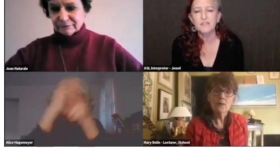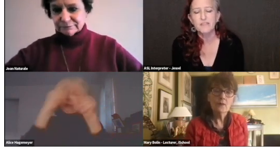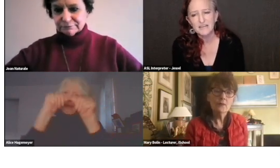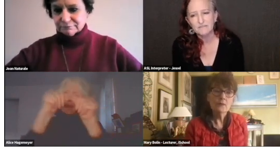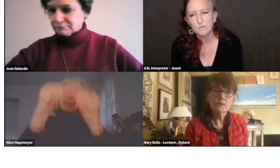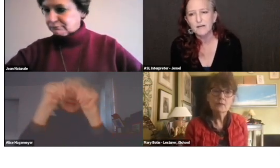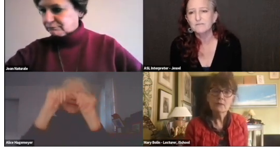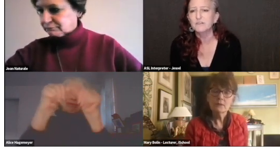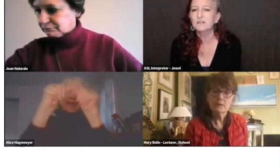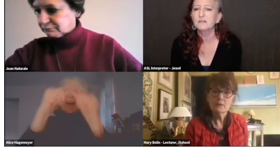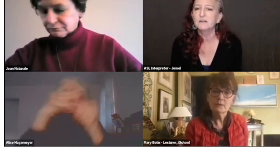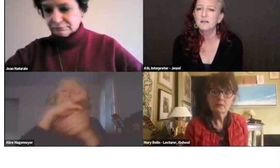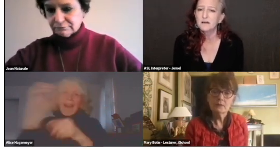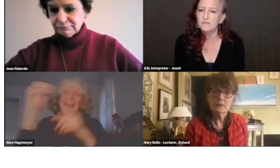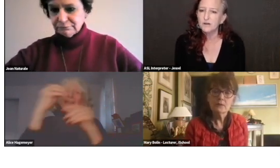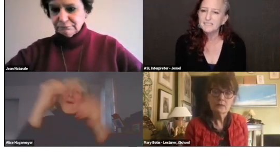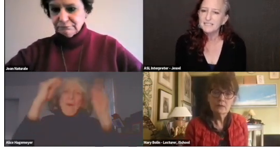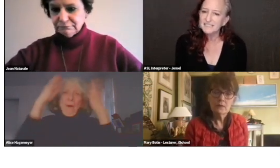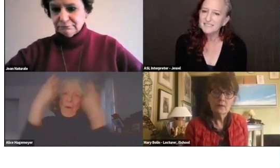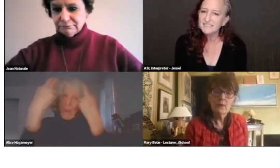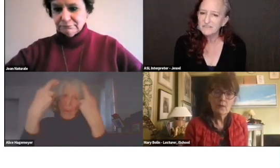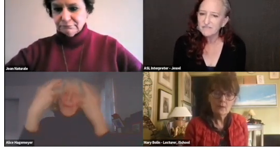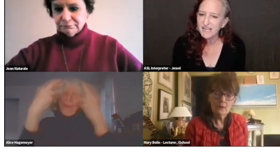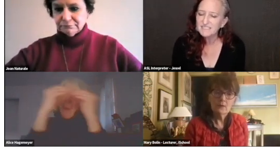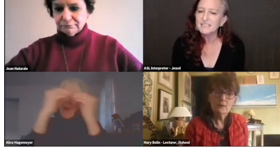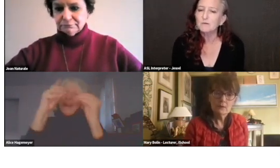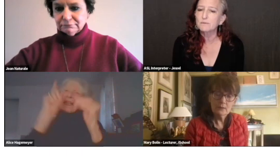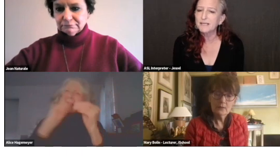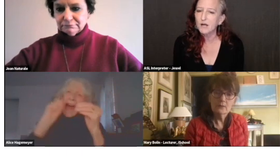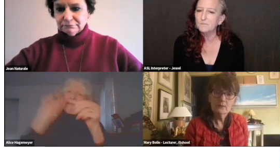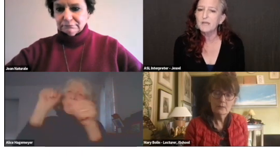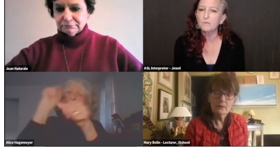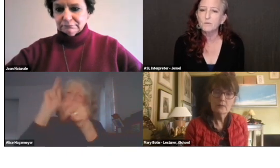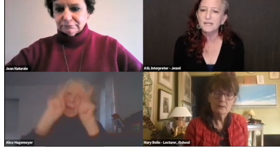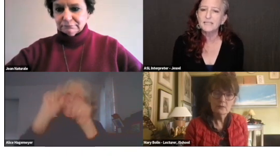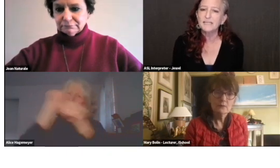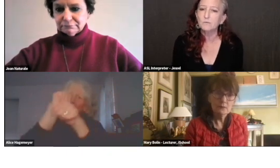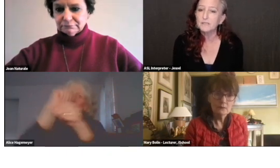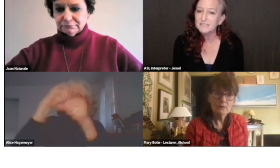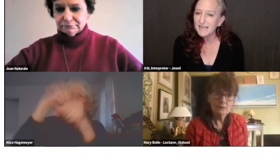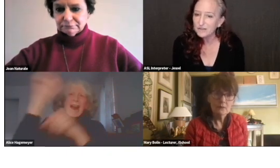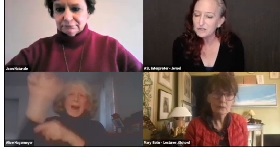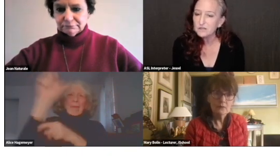to thank everyone for attending this event and I really hope that we work together